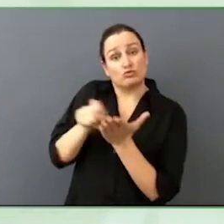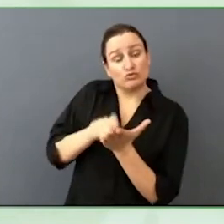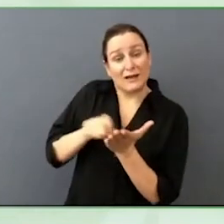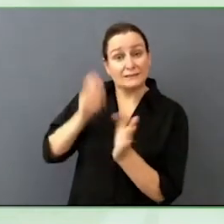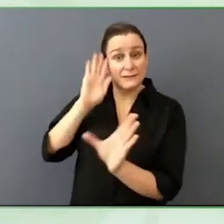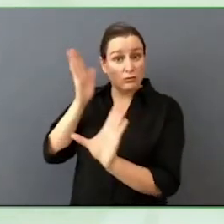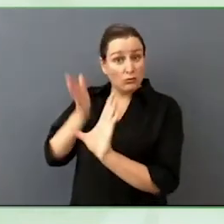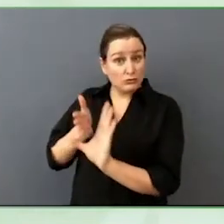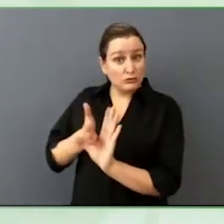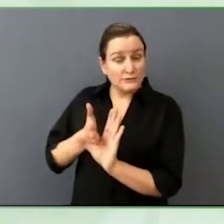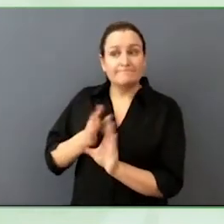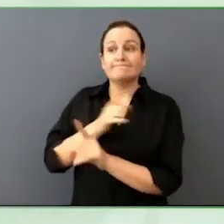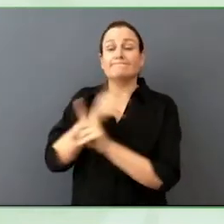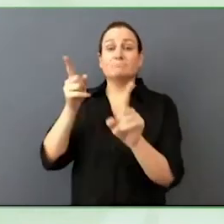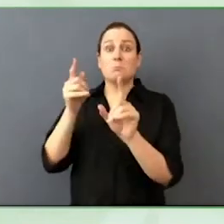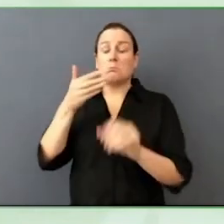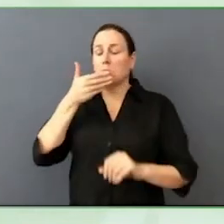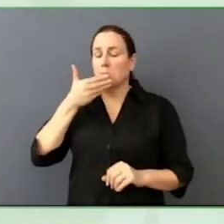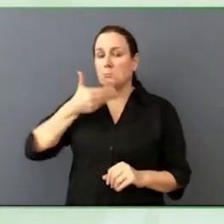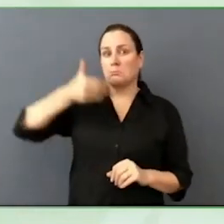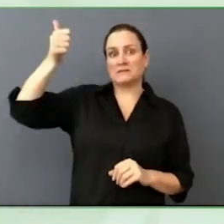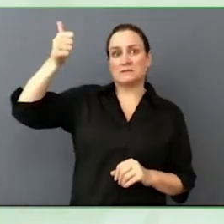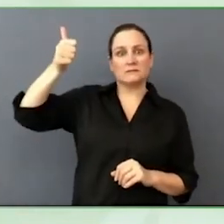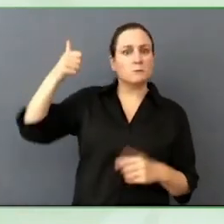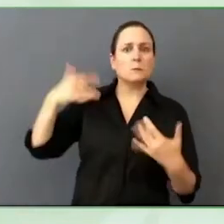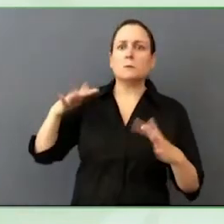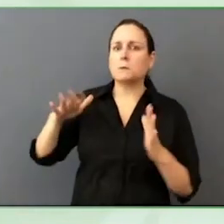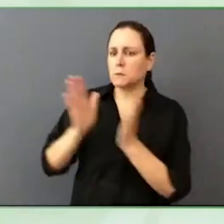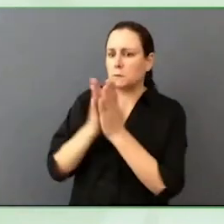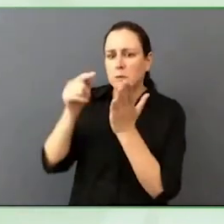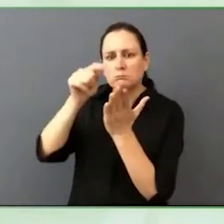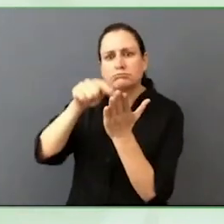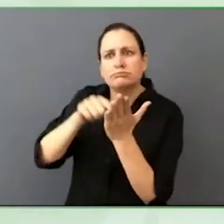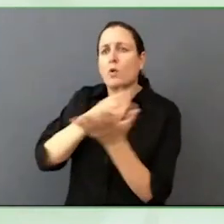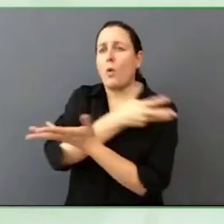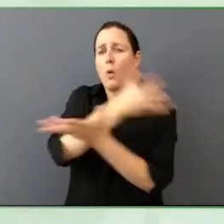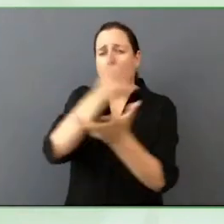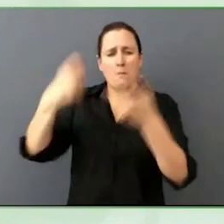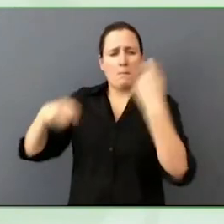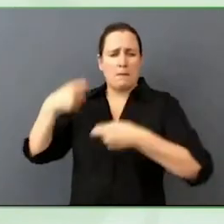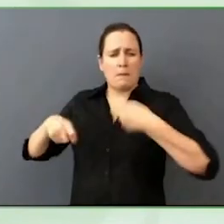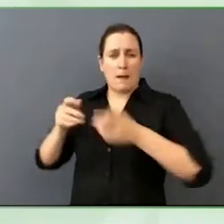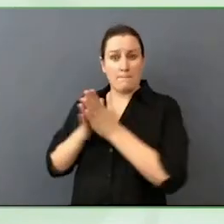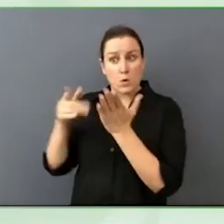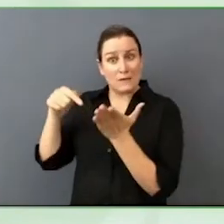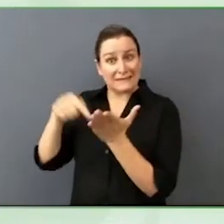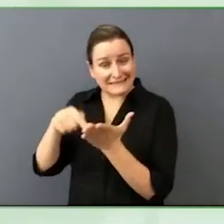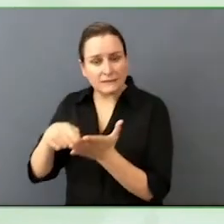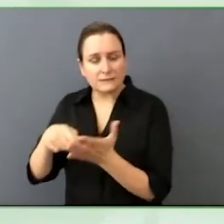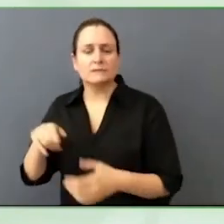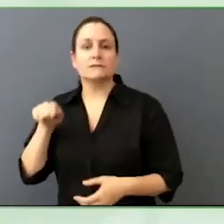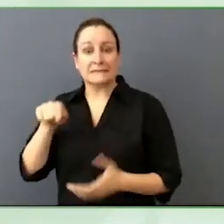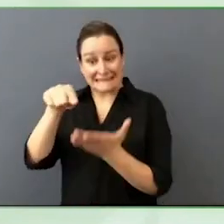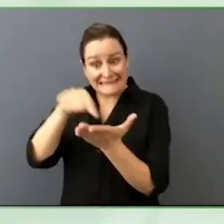Resilience is built essentially through hardship and surviving. Embrace that as your superpower.